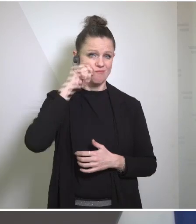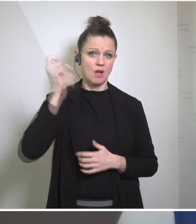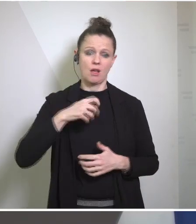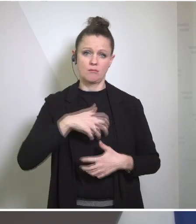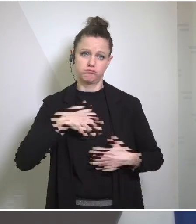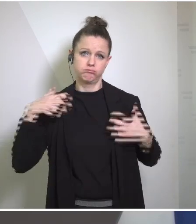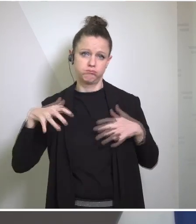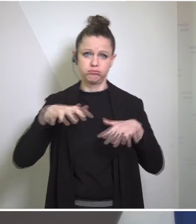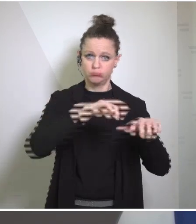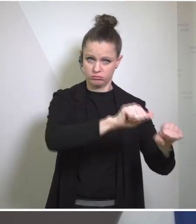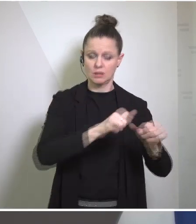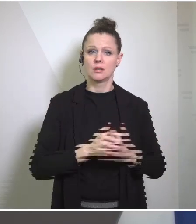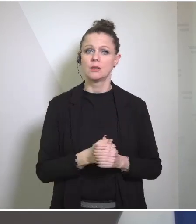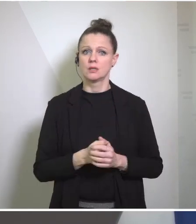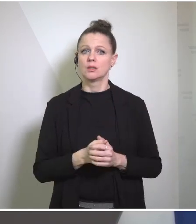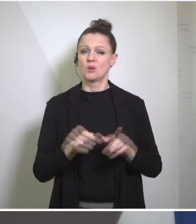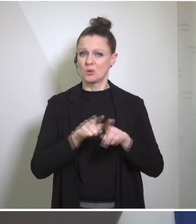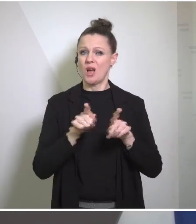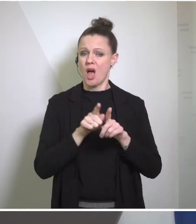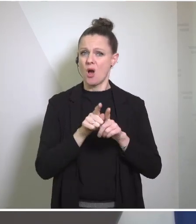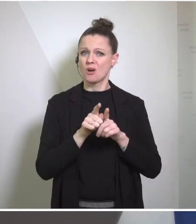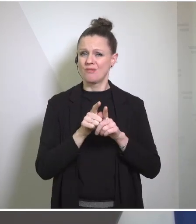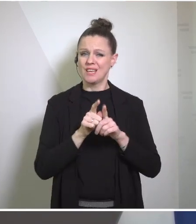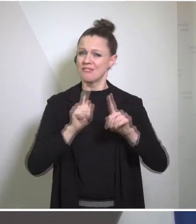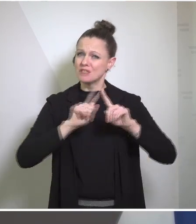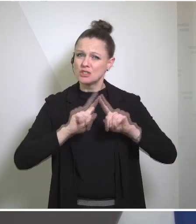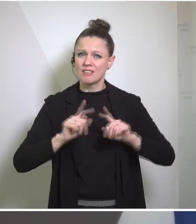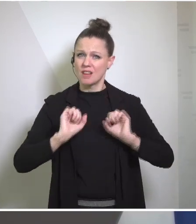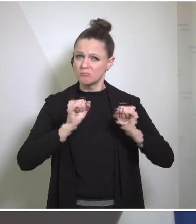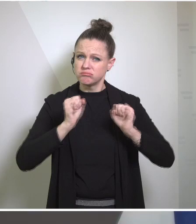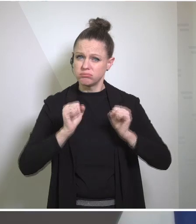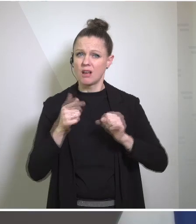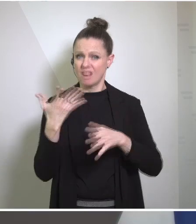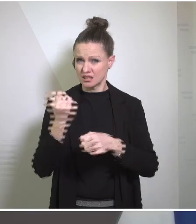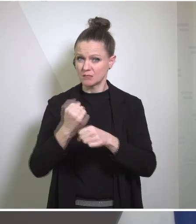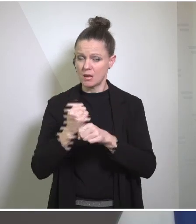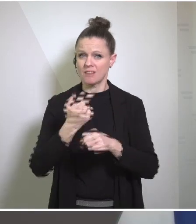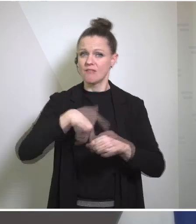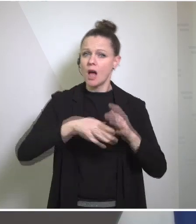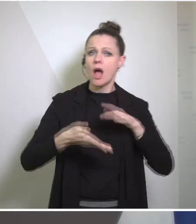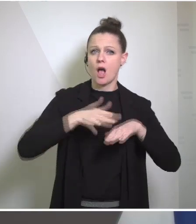including its hybrid actions and activities, it is more important than ever that we continue to stand